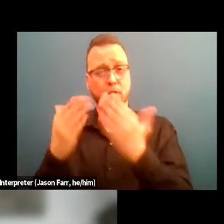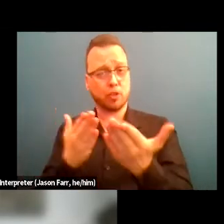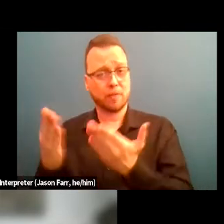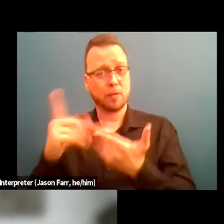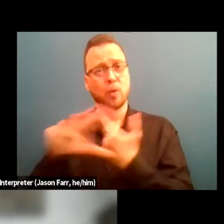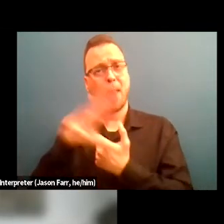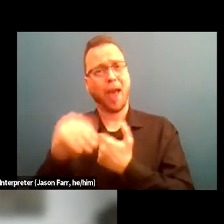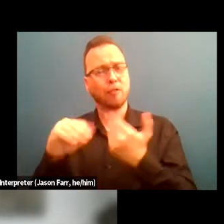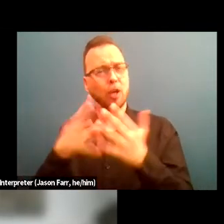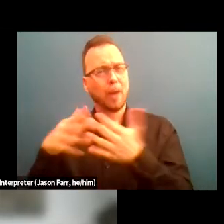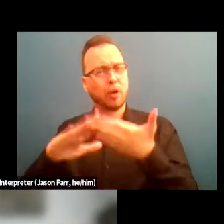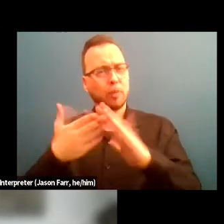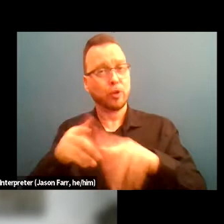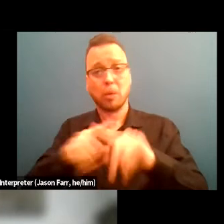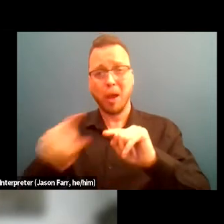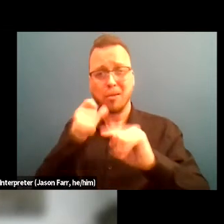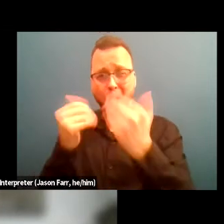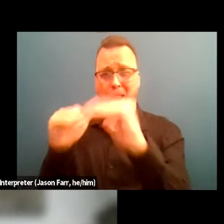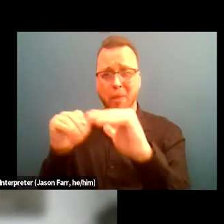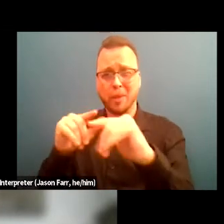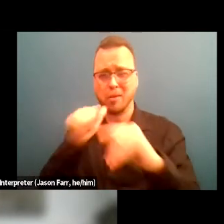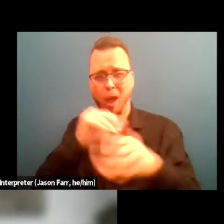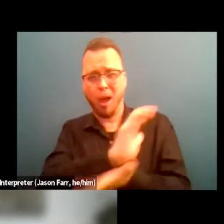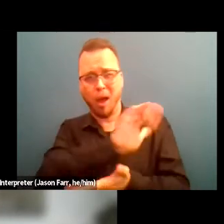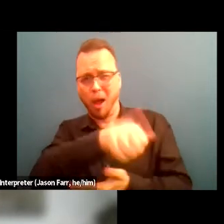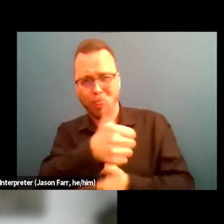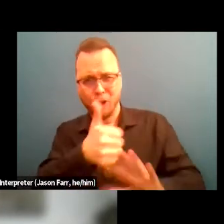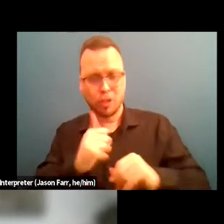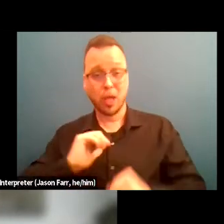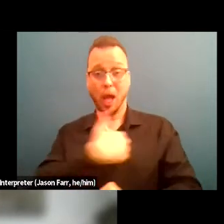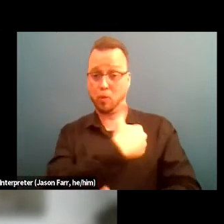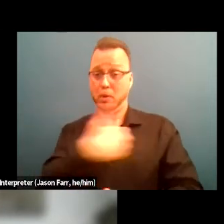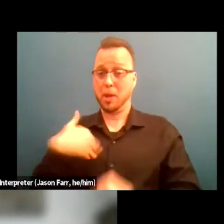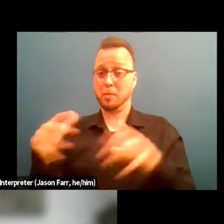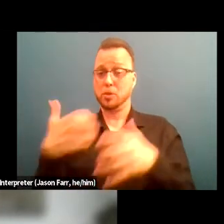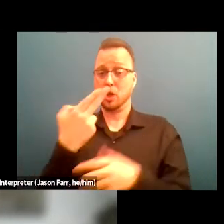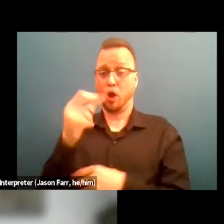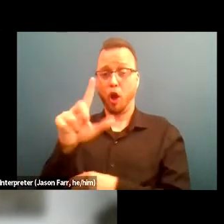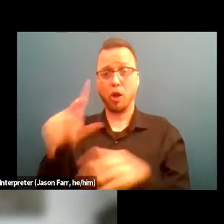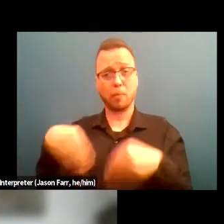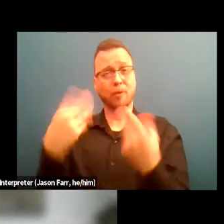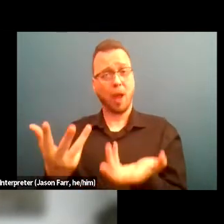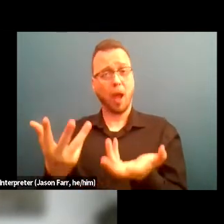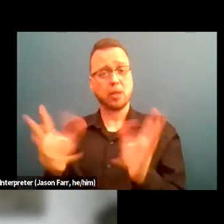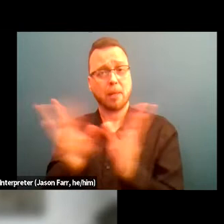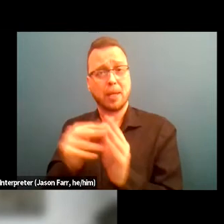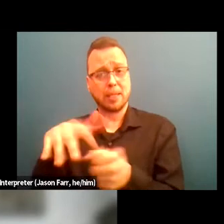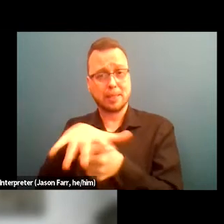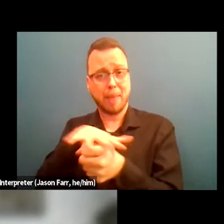but not limited to our fellowship hall, events and meeting space for community recovery meetings.